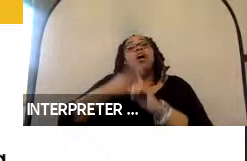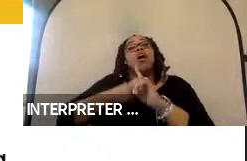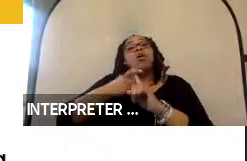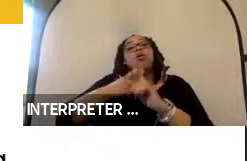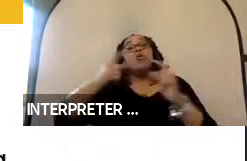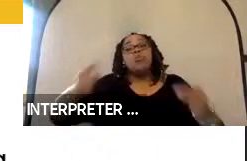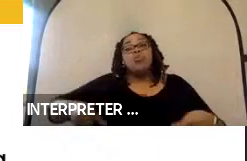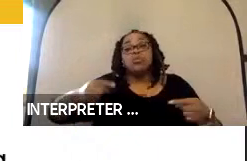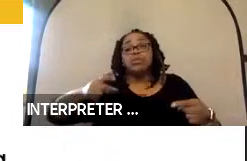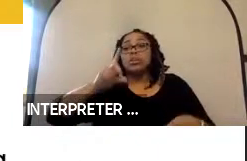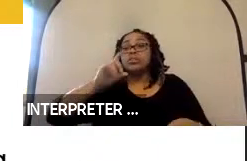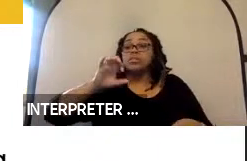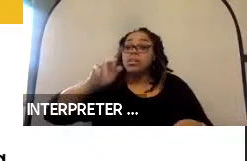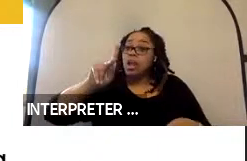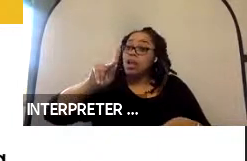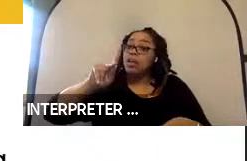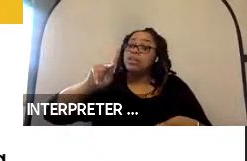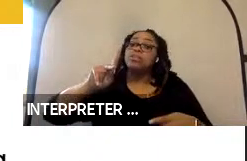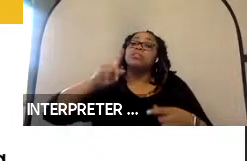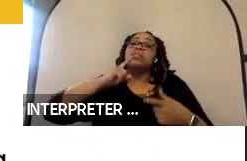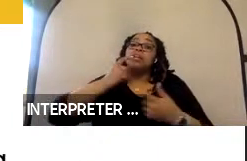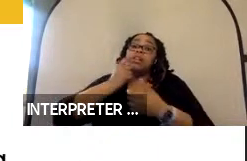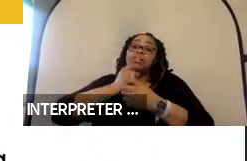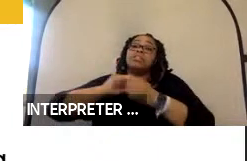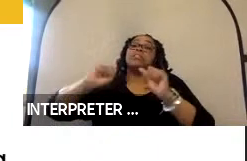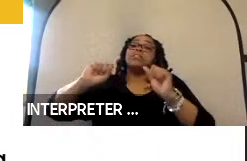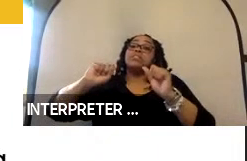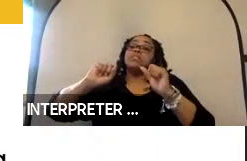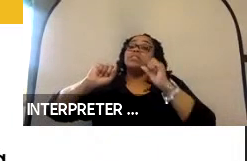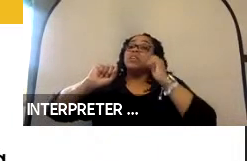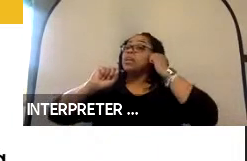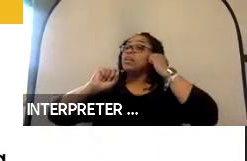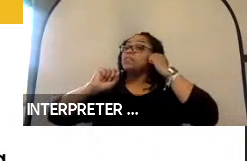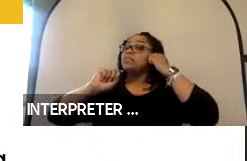station that would allow safe, independent docking of occupancy and wheelchairs. We are